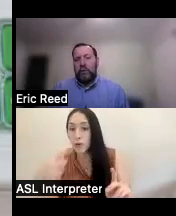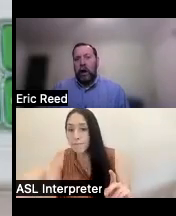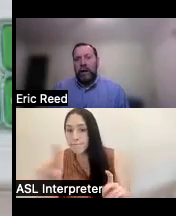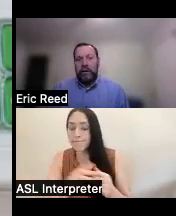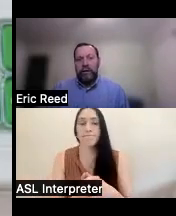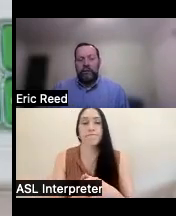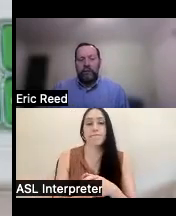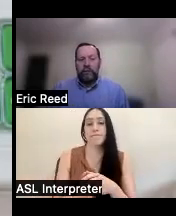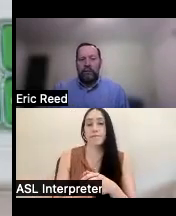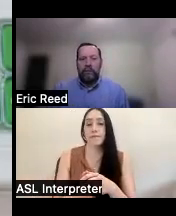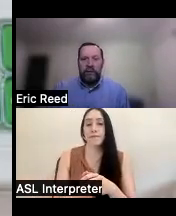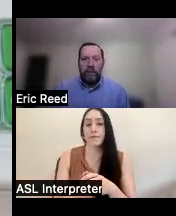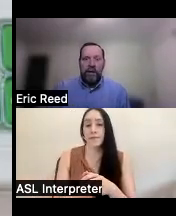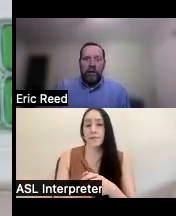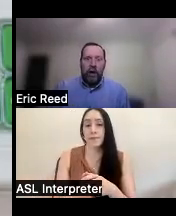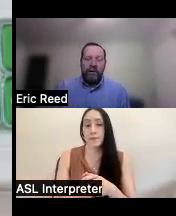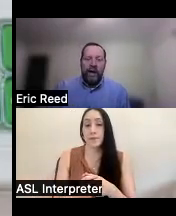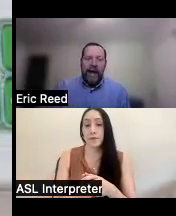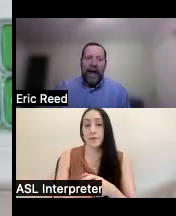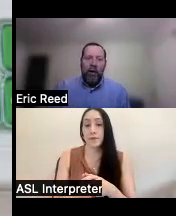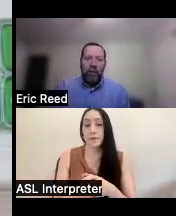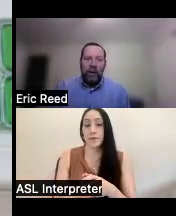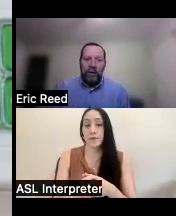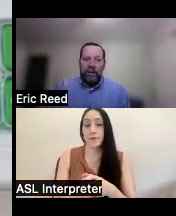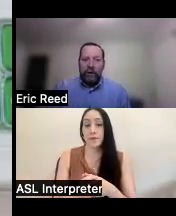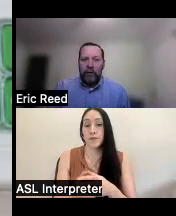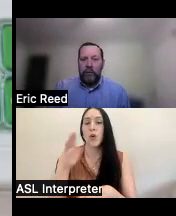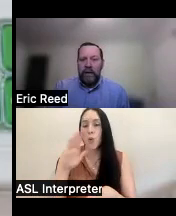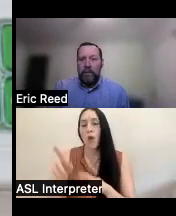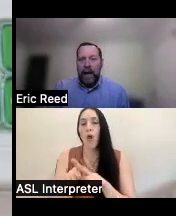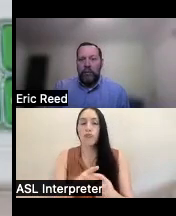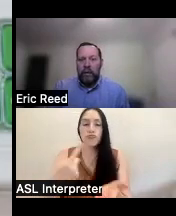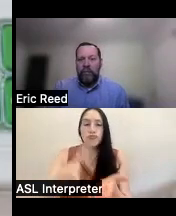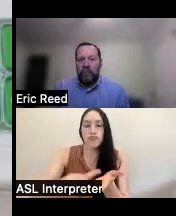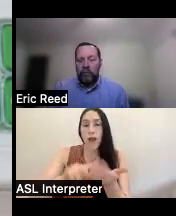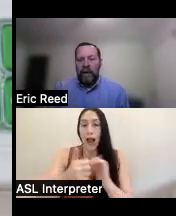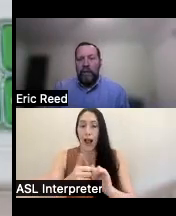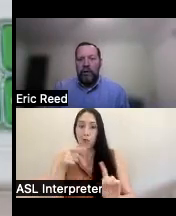know talk as this this meeting goes on today how this can also be combined with with able United